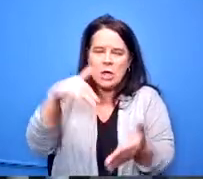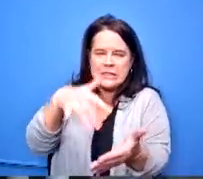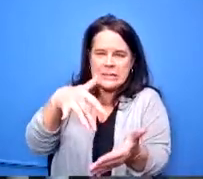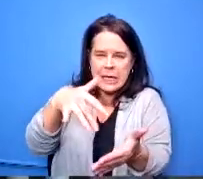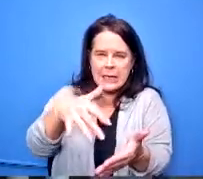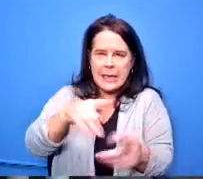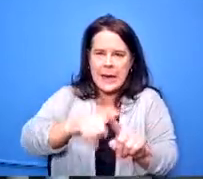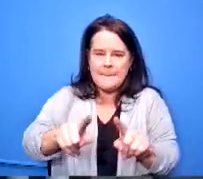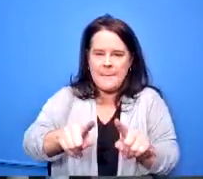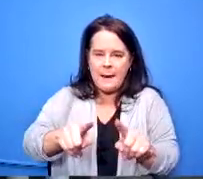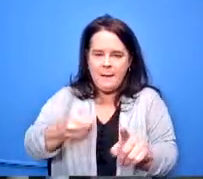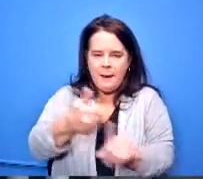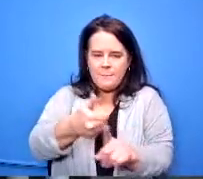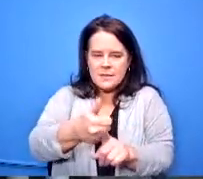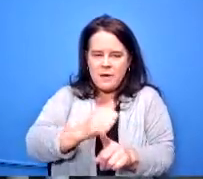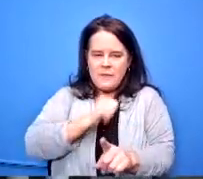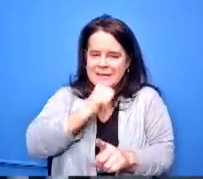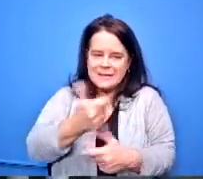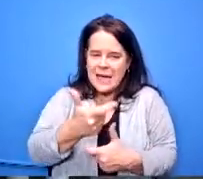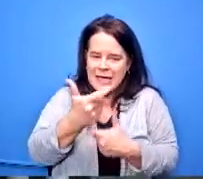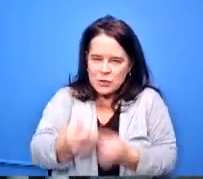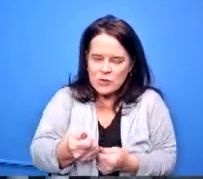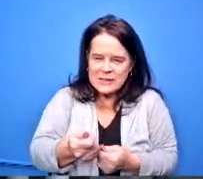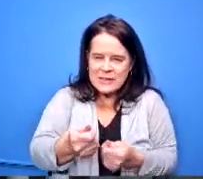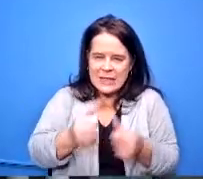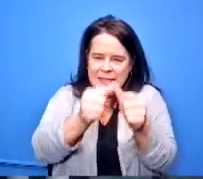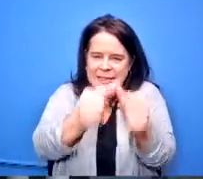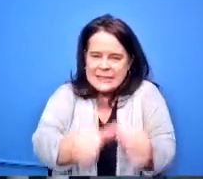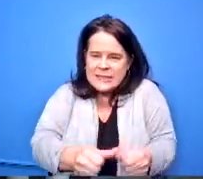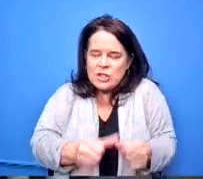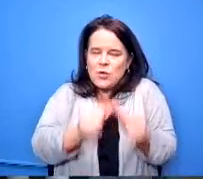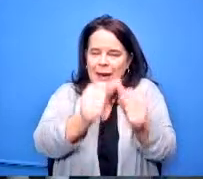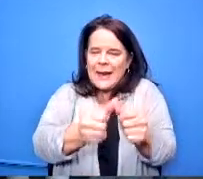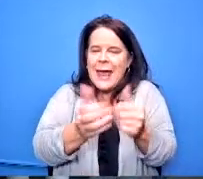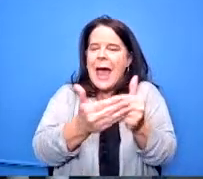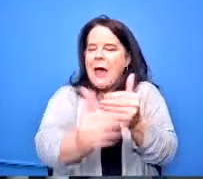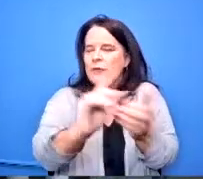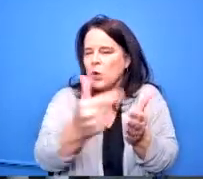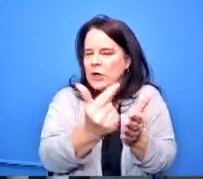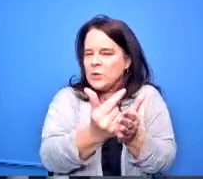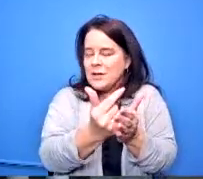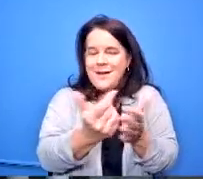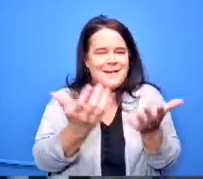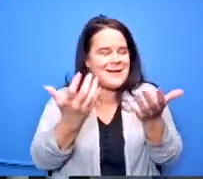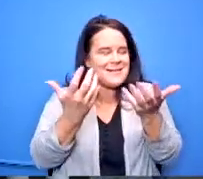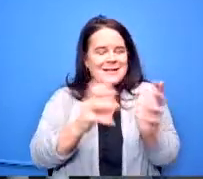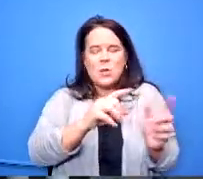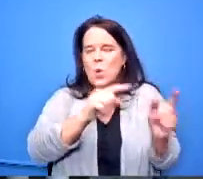that career once he graduates he doesn't want to go to college he wants to go into another career